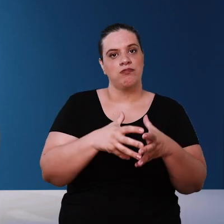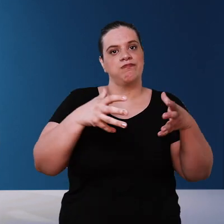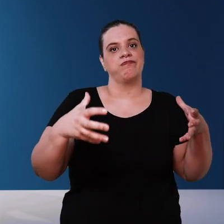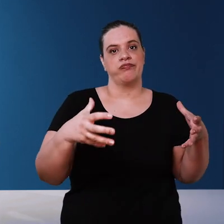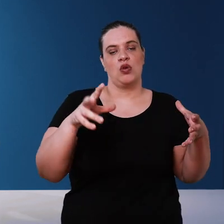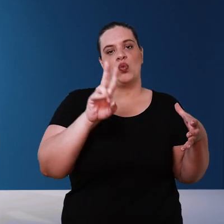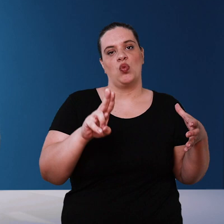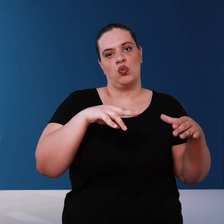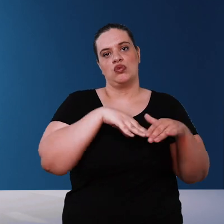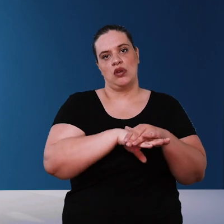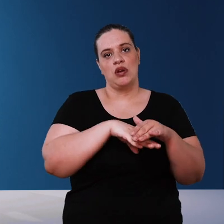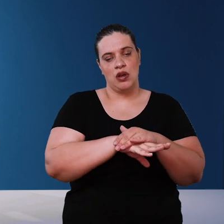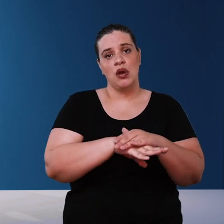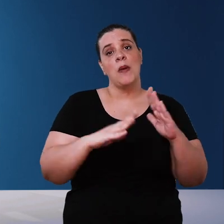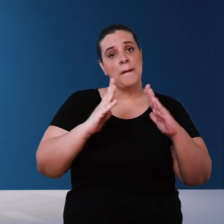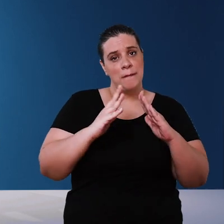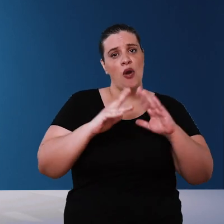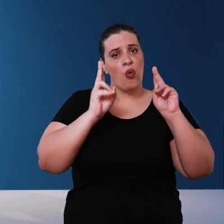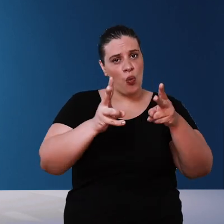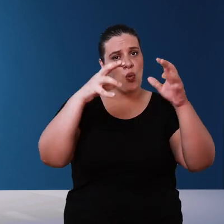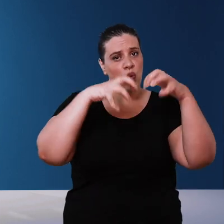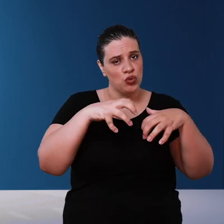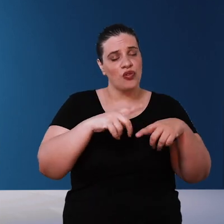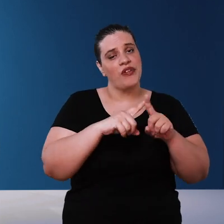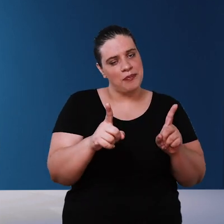even if you live in a place